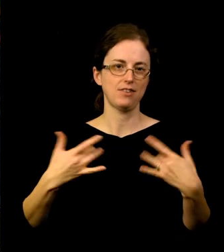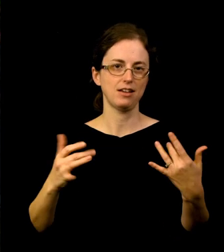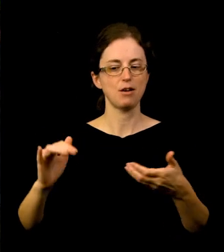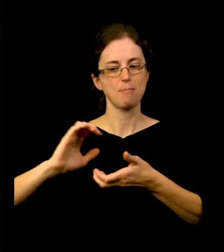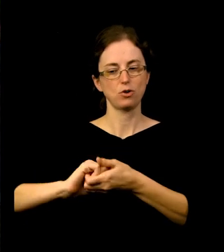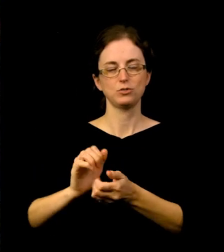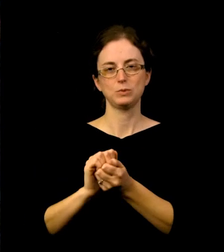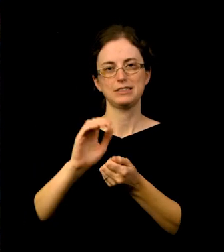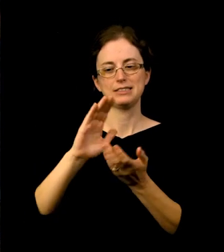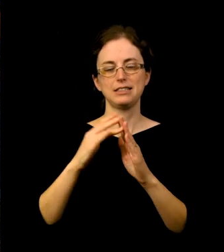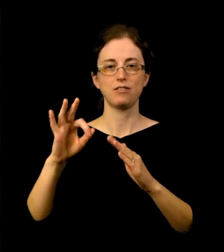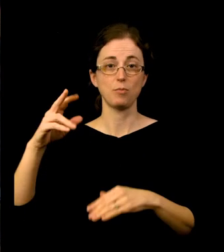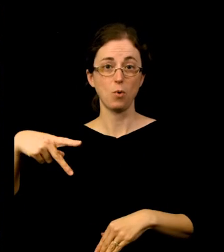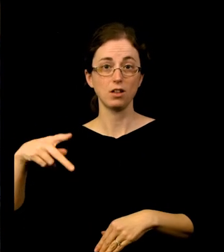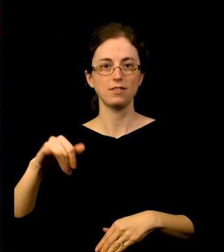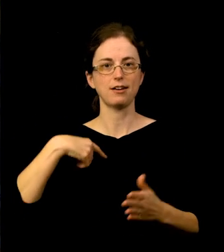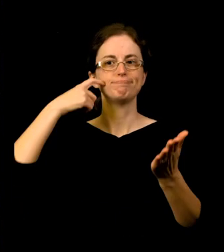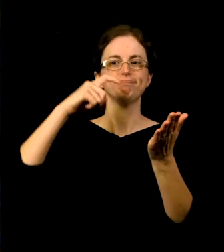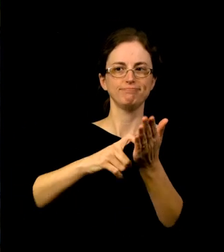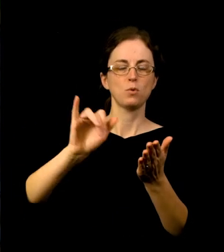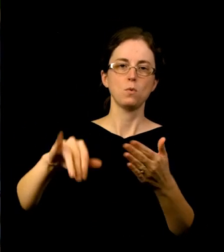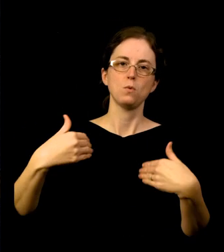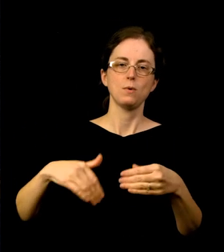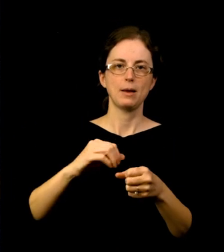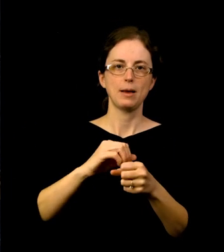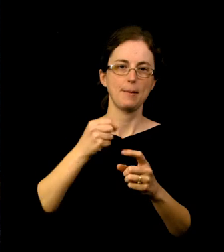the impact the pandemic has had on our BIPOC community.